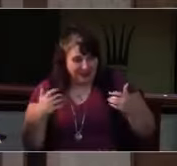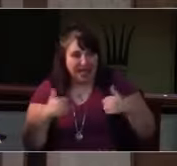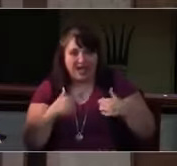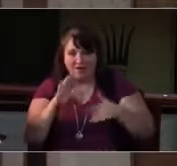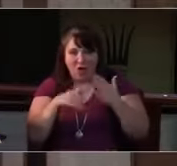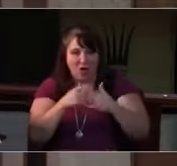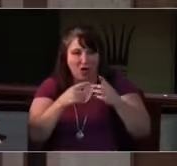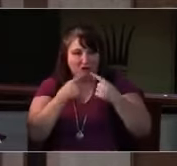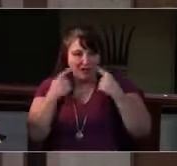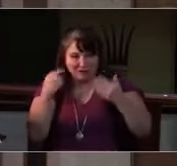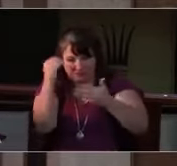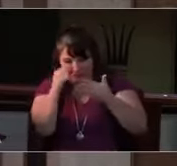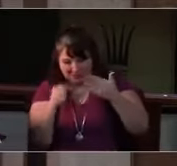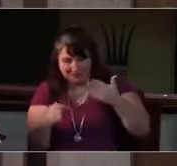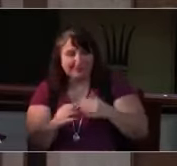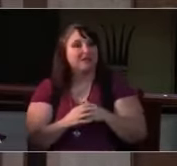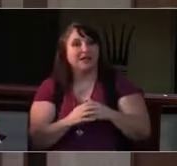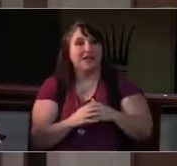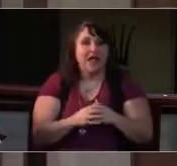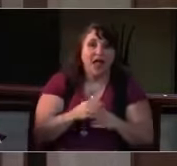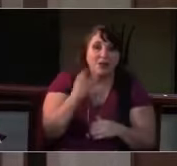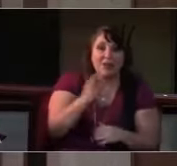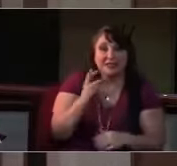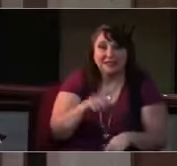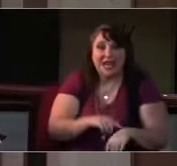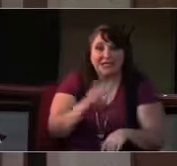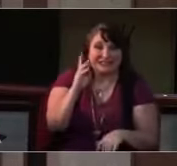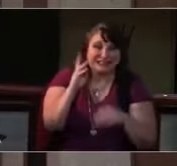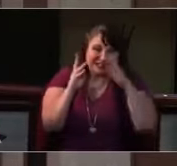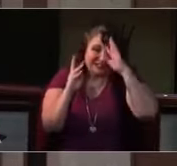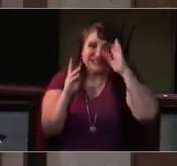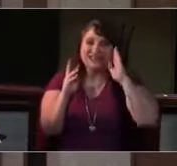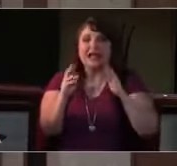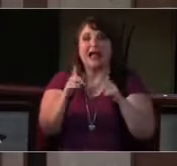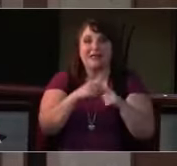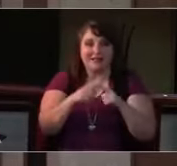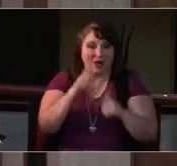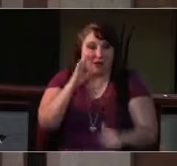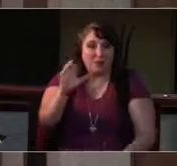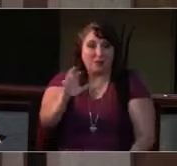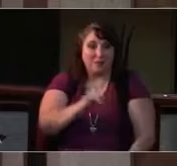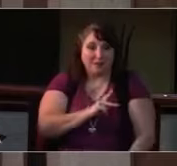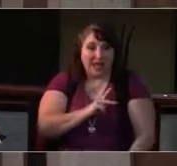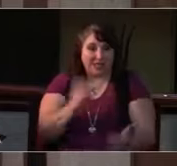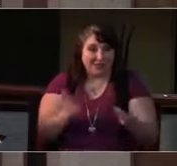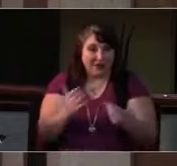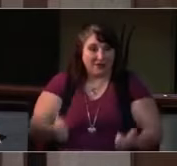Re-creation is gathering tomorrow night at 6pm. And this week is council.